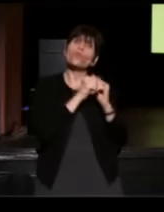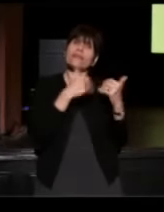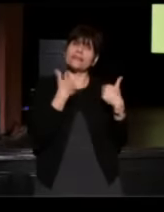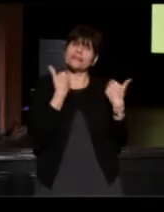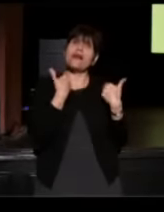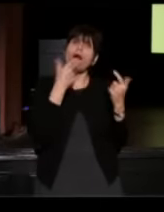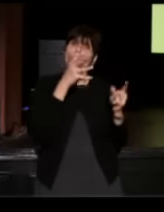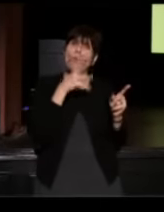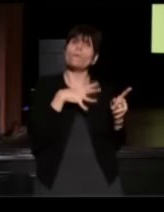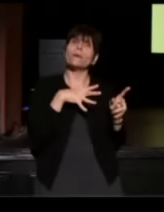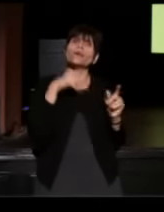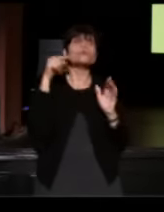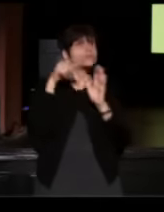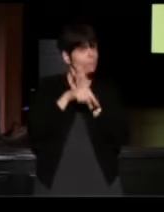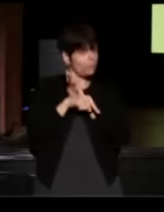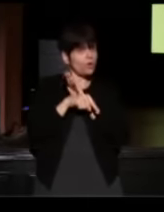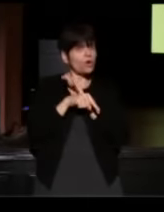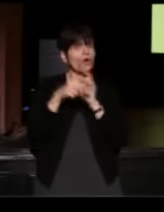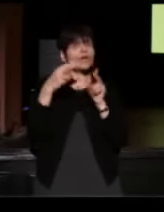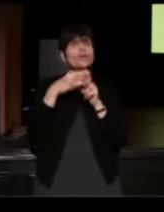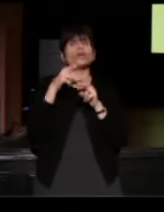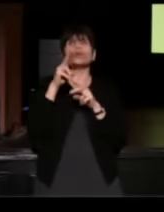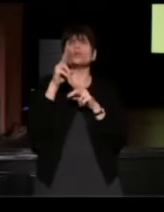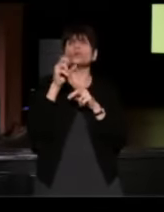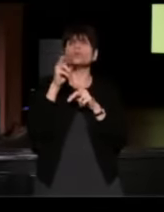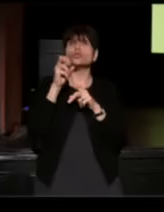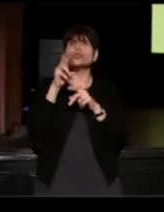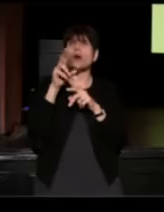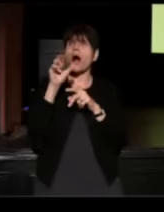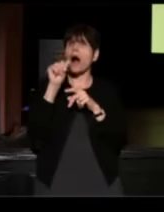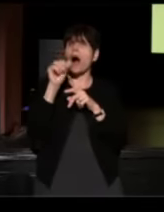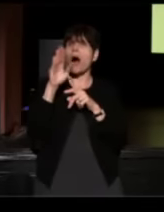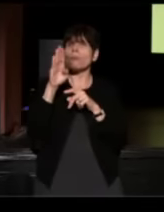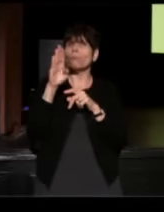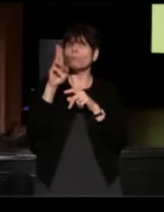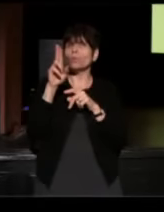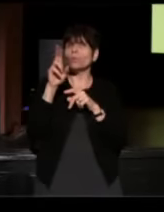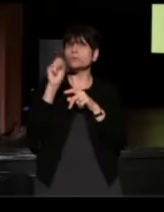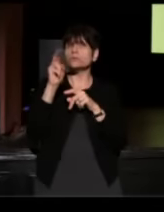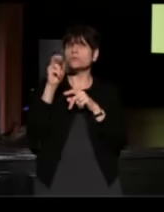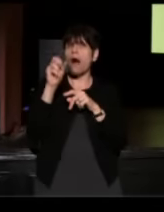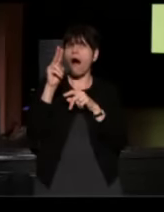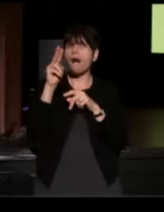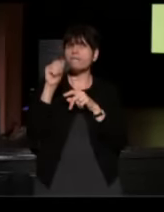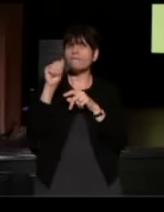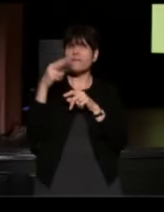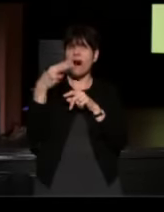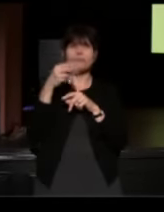who was murdered, her name was Yusor Abu-Salha and her teacher, her principal